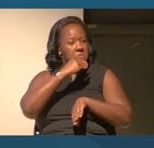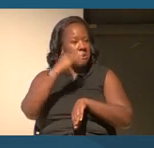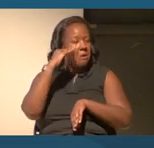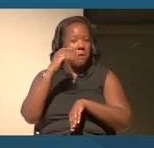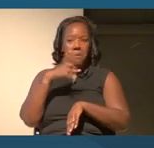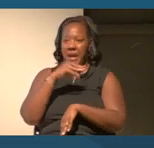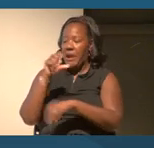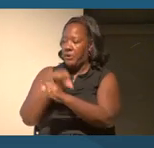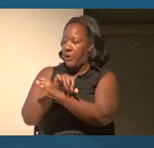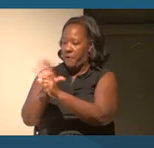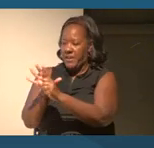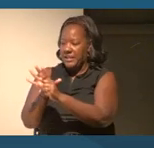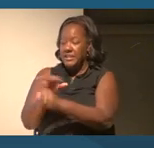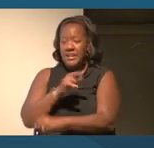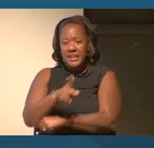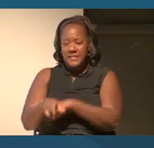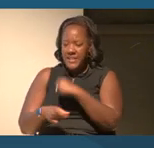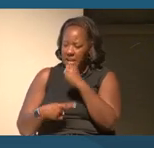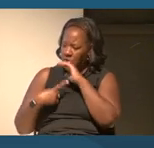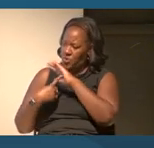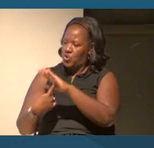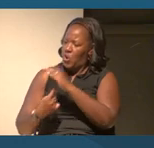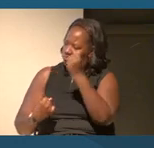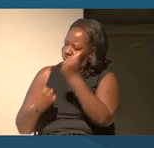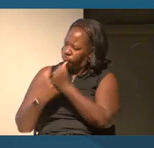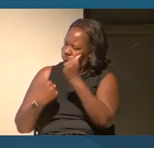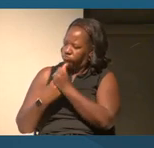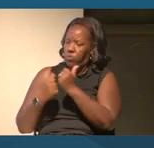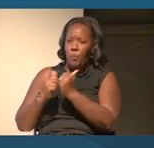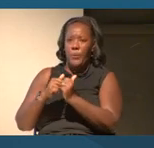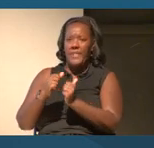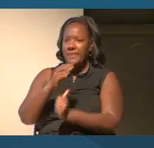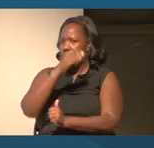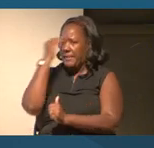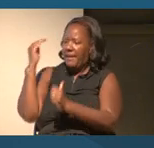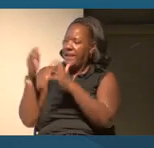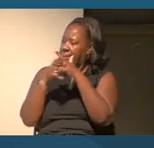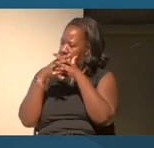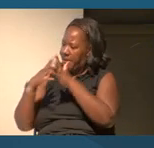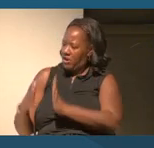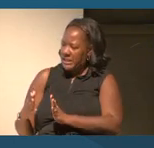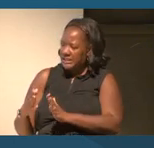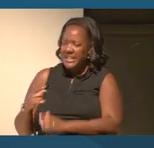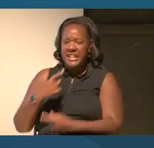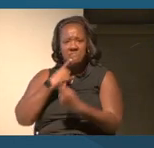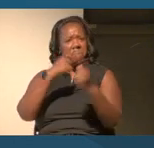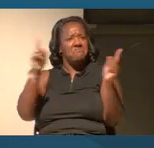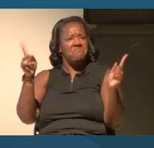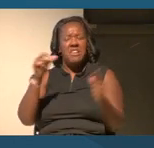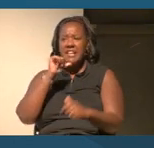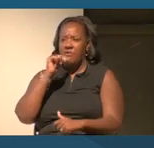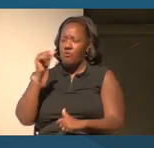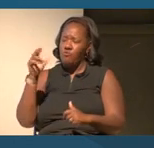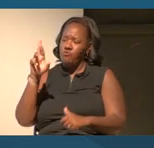They showed solidarity with black Americans and denounced racial injustice in their own